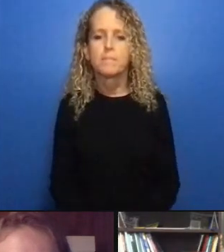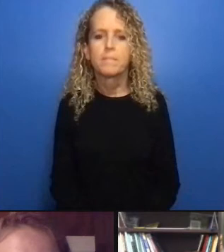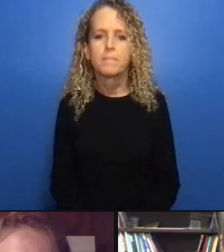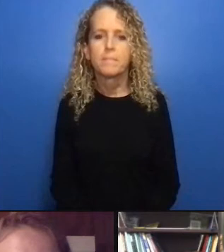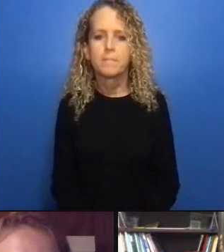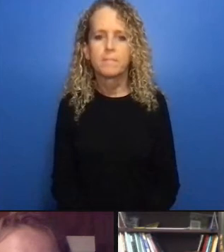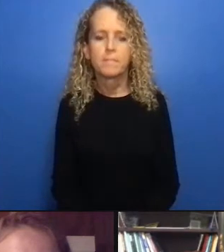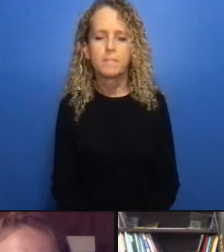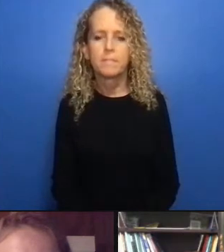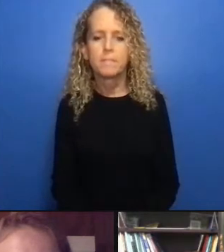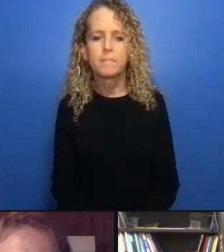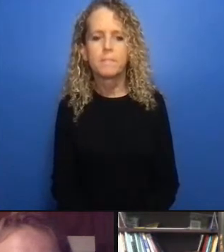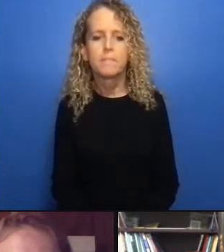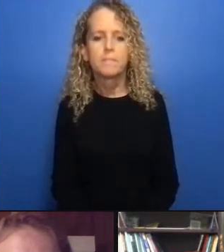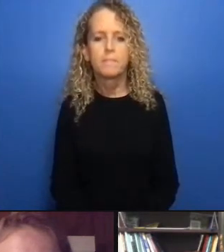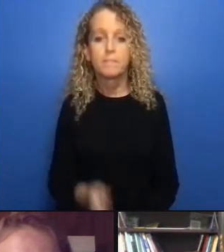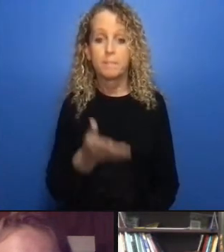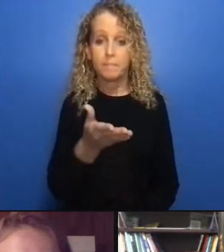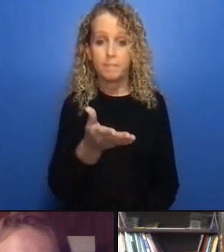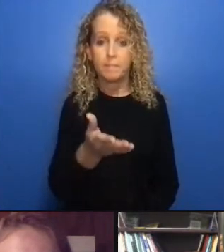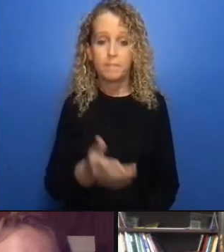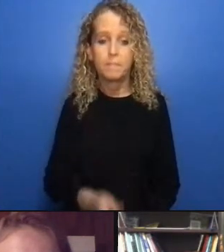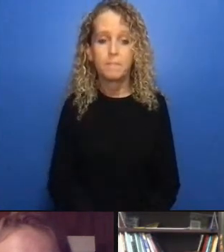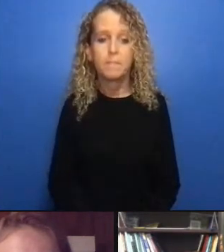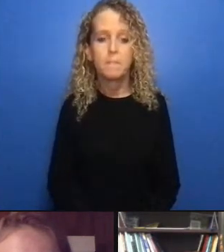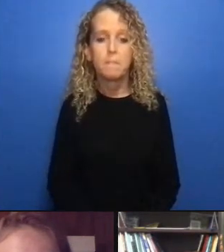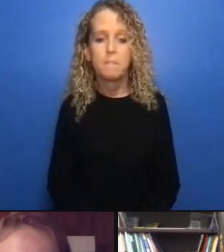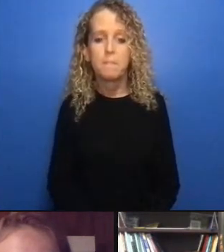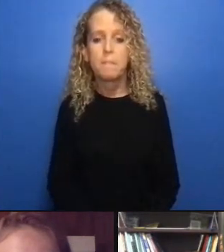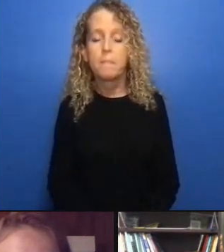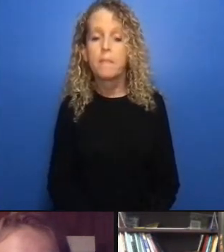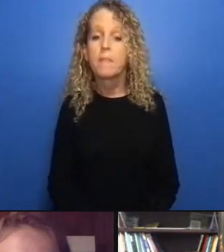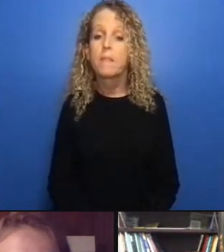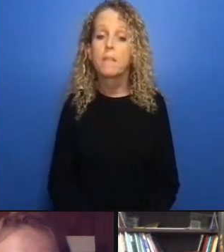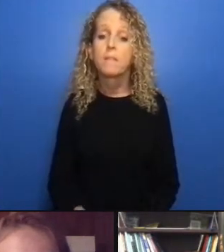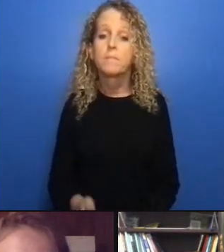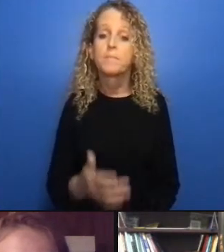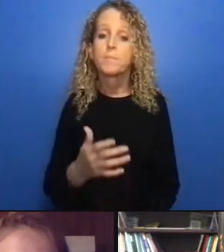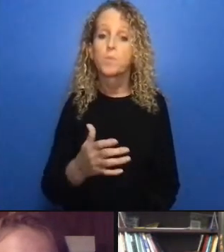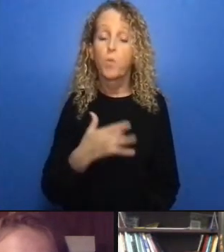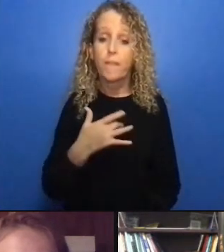but that's not unfortunately because you know charges have been dropped just their